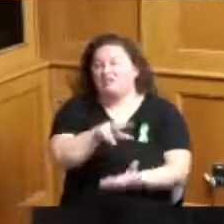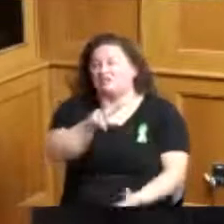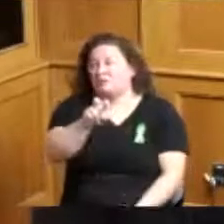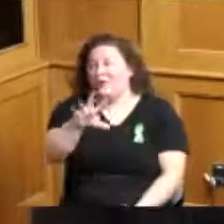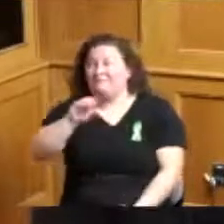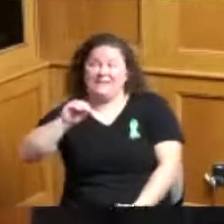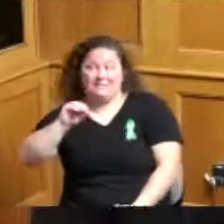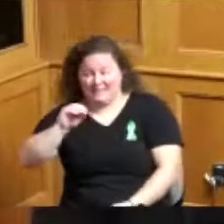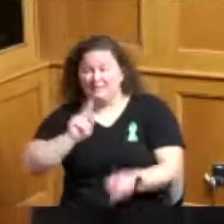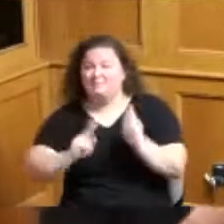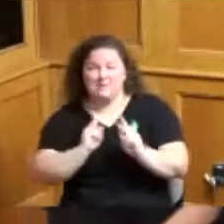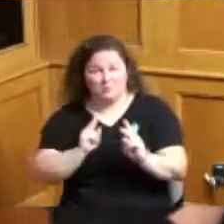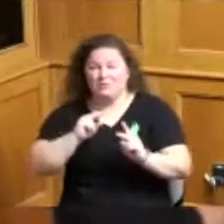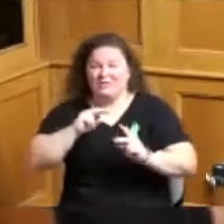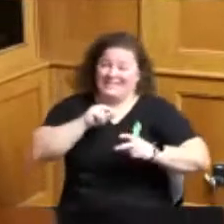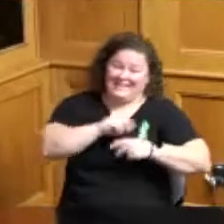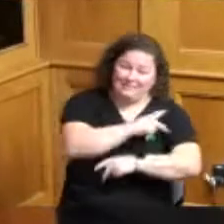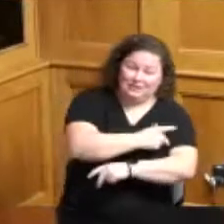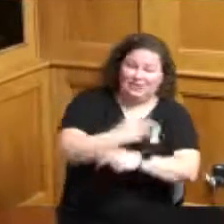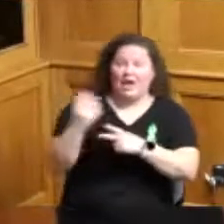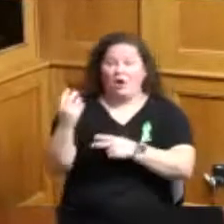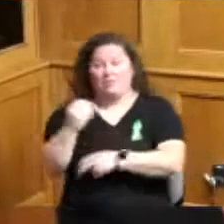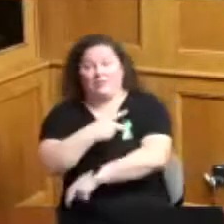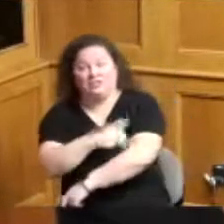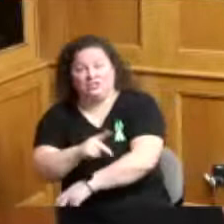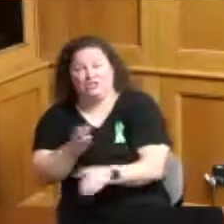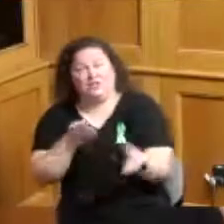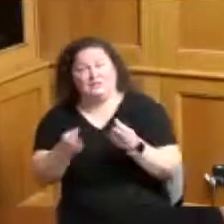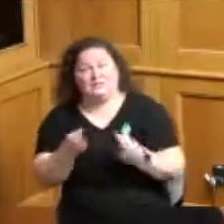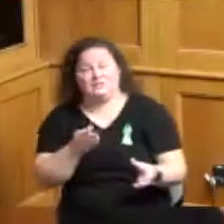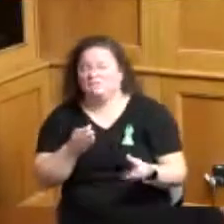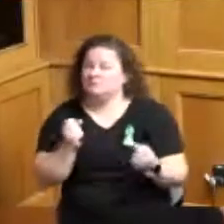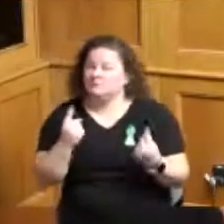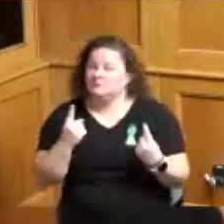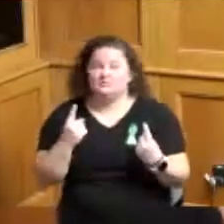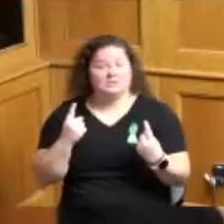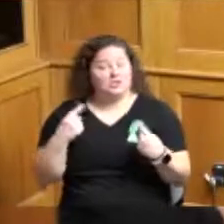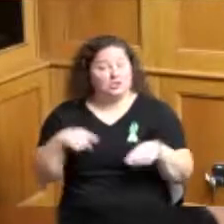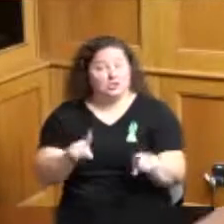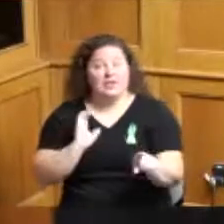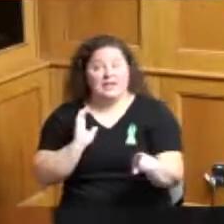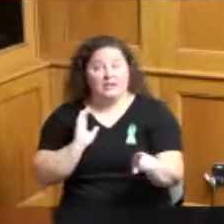through our inpatient outpatient services at no time during the pandemic do we close our doors